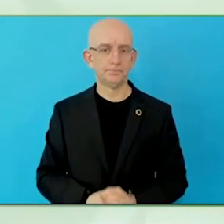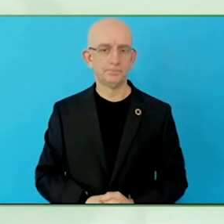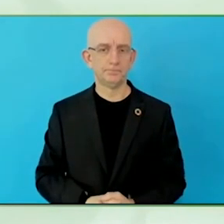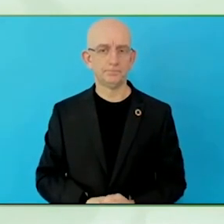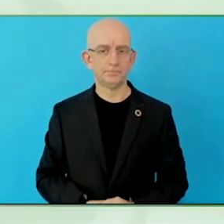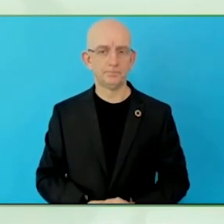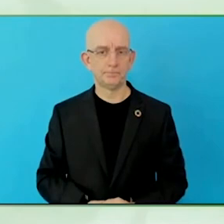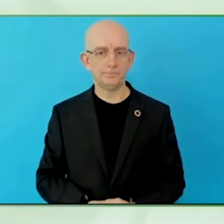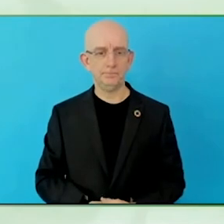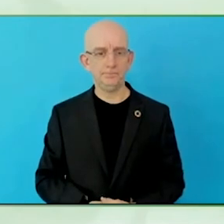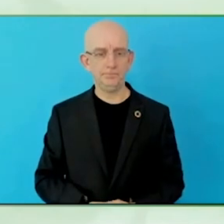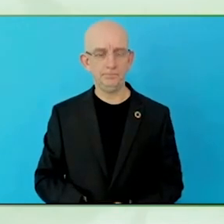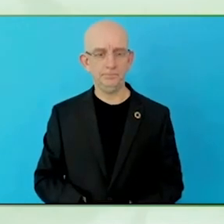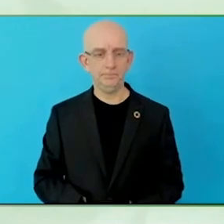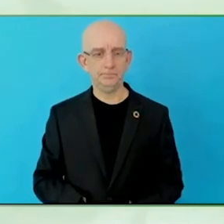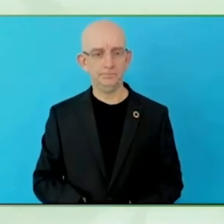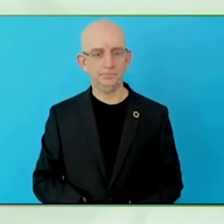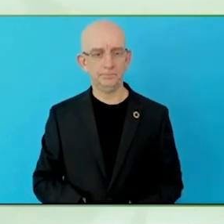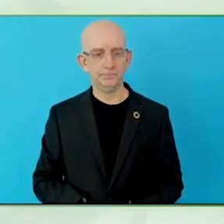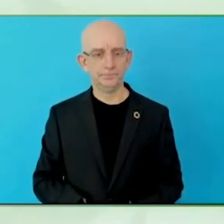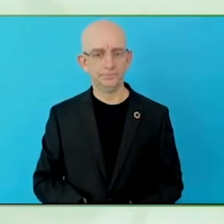There is so much in there, it is not just something you can read in